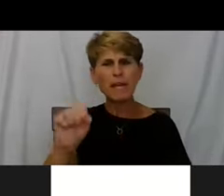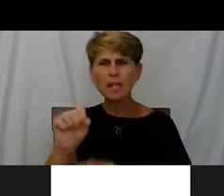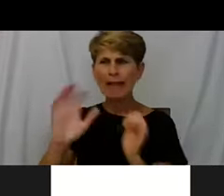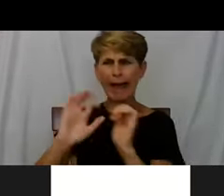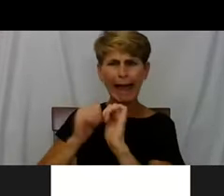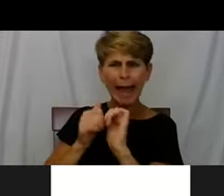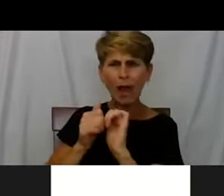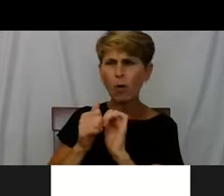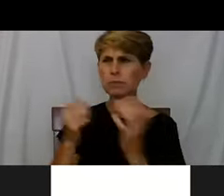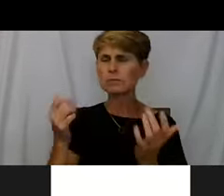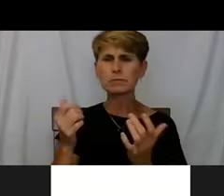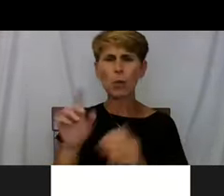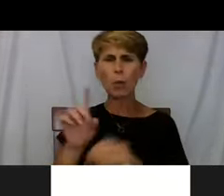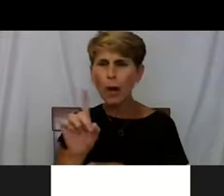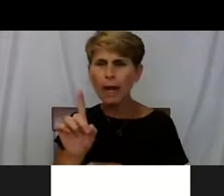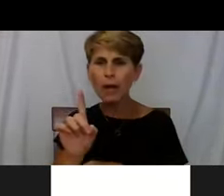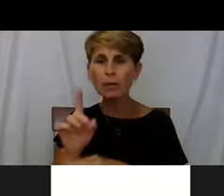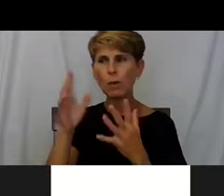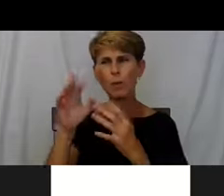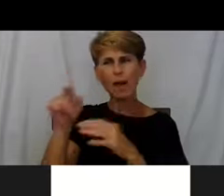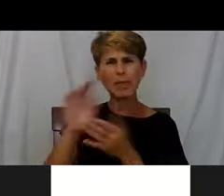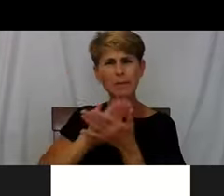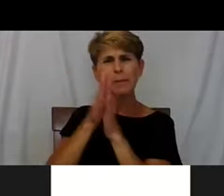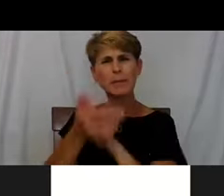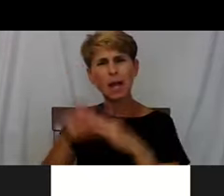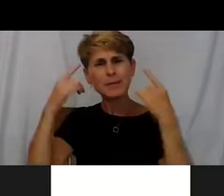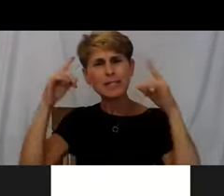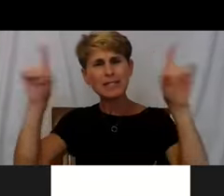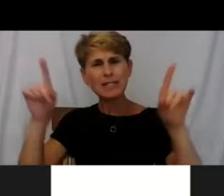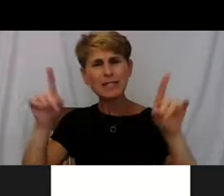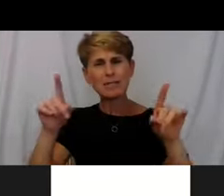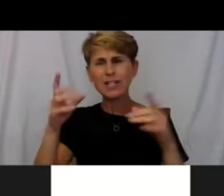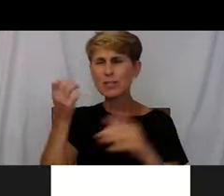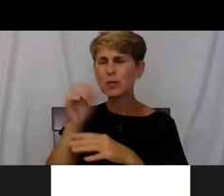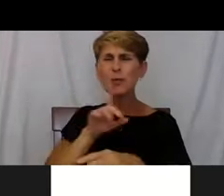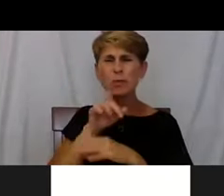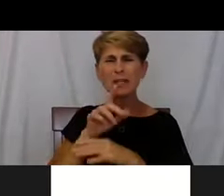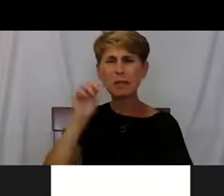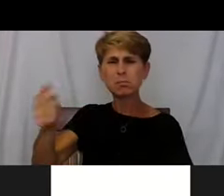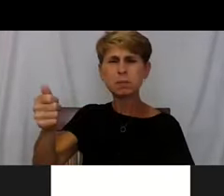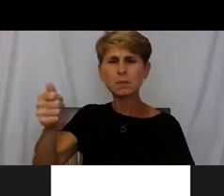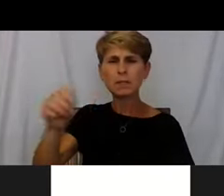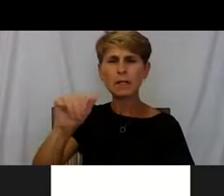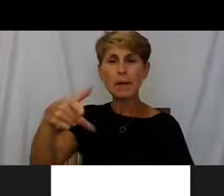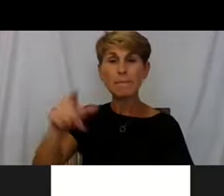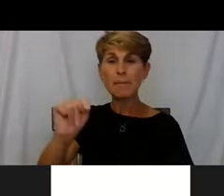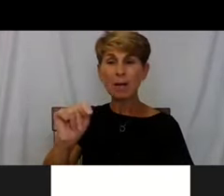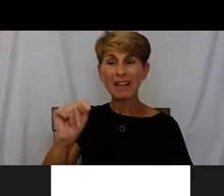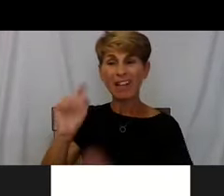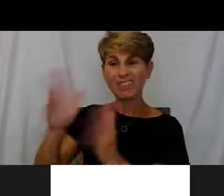We want them to be successful. So just putting them in an apartment and leaving them, not good enough at all.